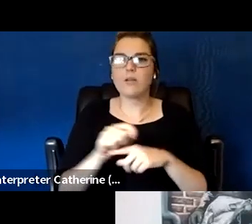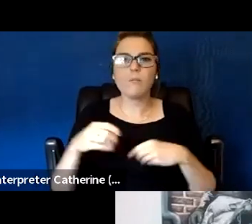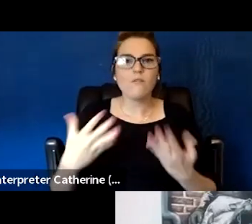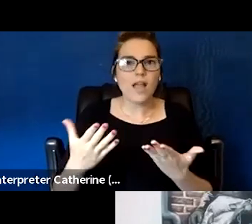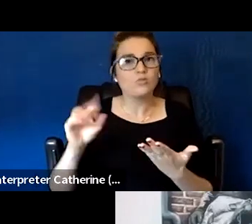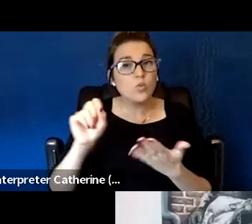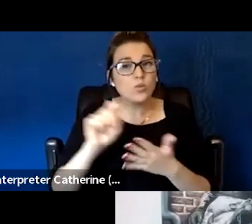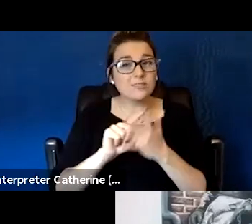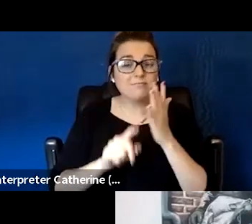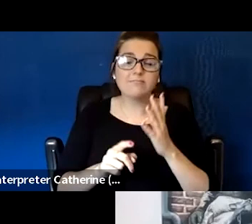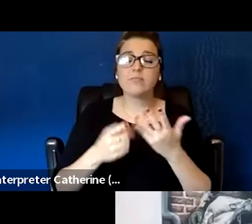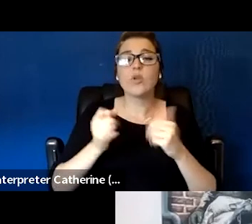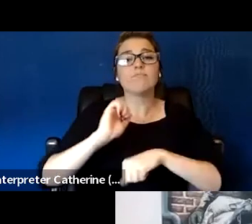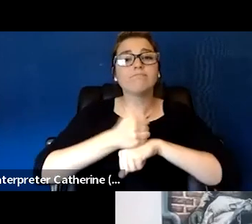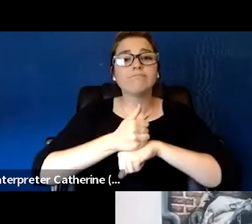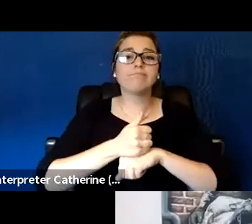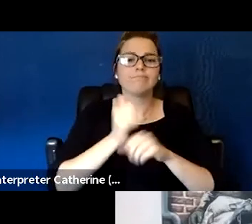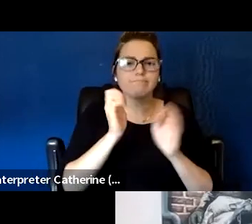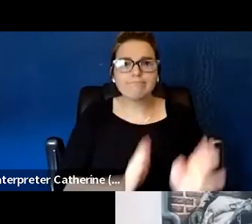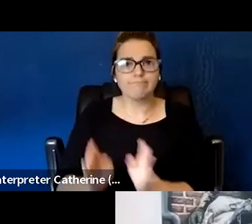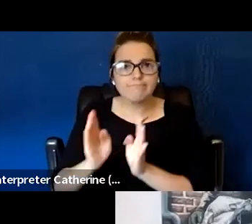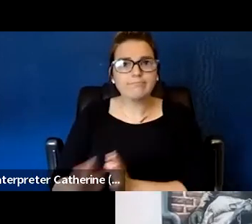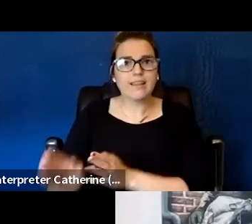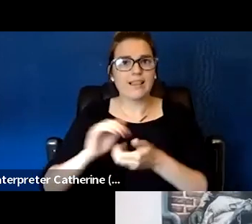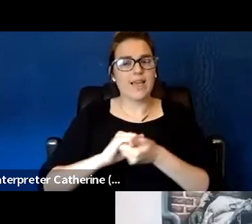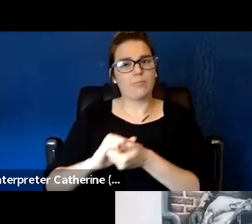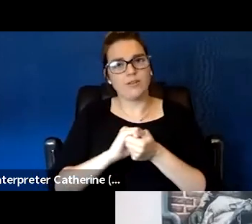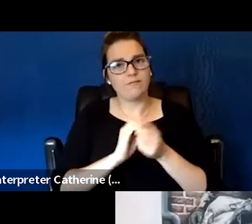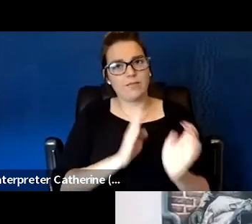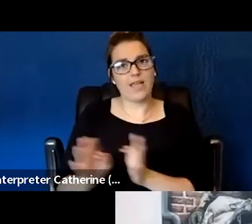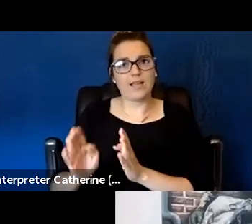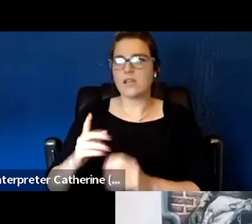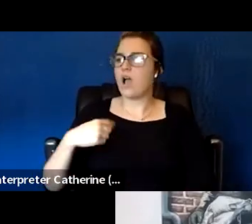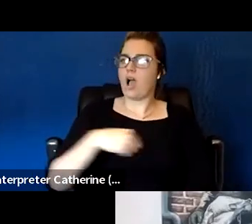that aren't about us dictating a treatment plan and a trajectory on what it means